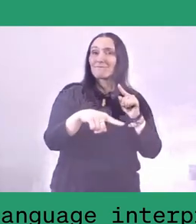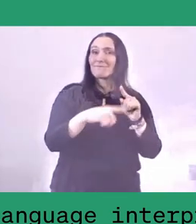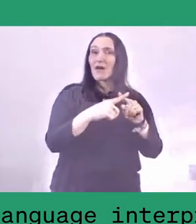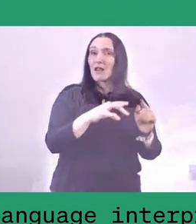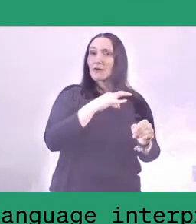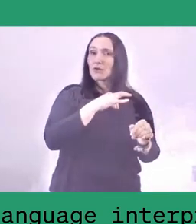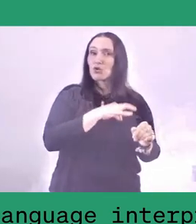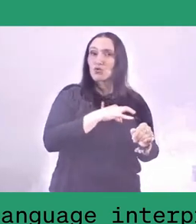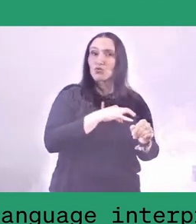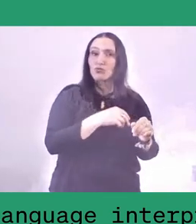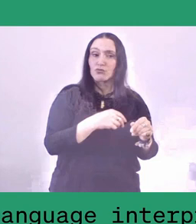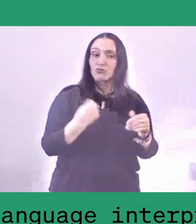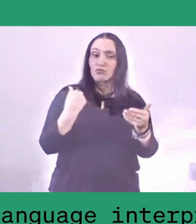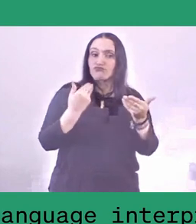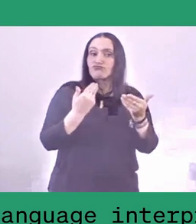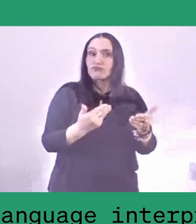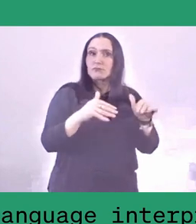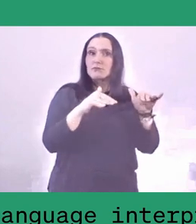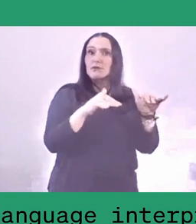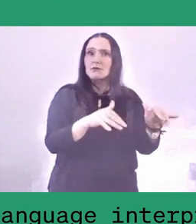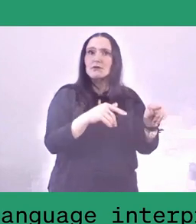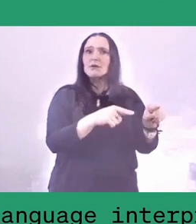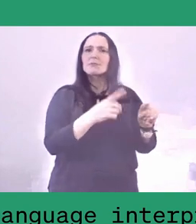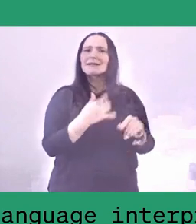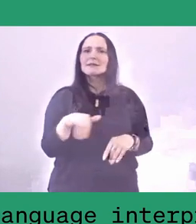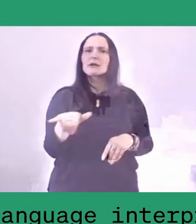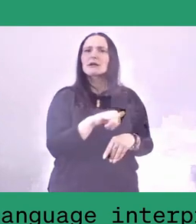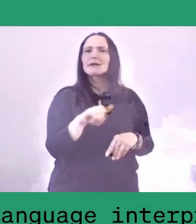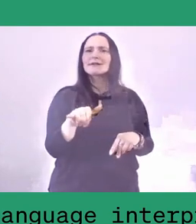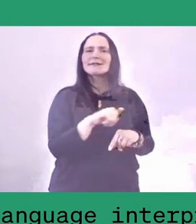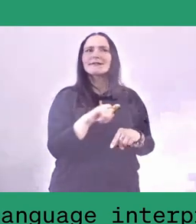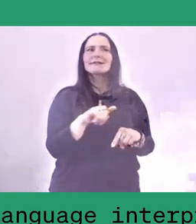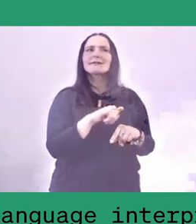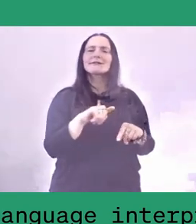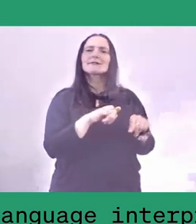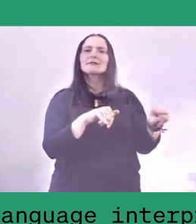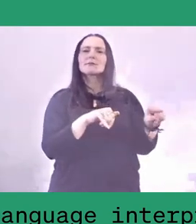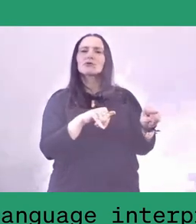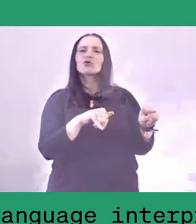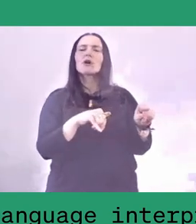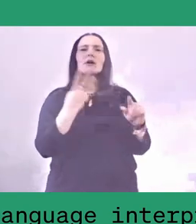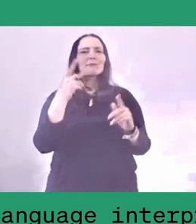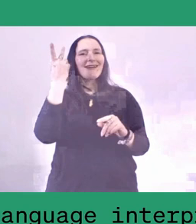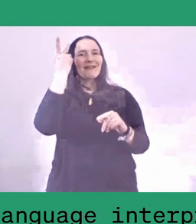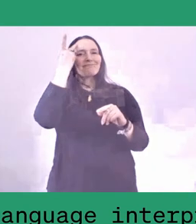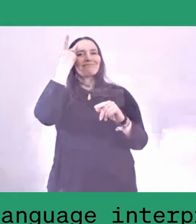it's pretty similar to recalled memory or the beauty of the story